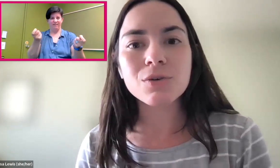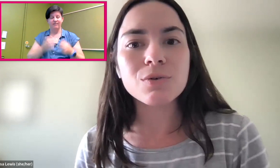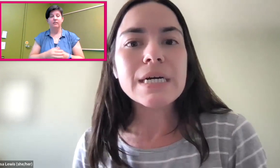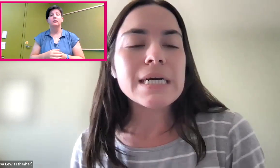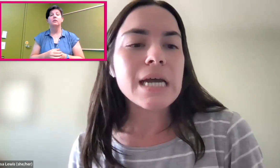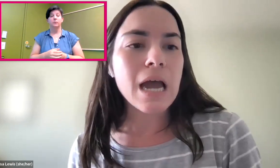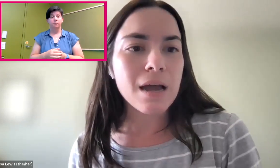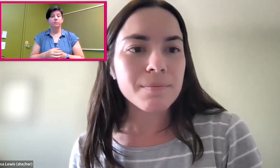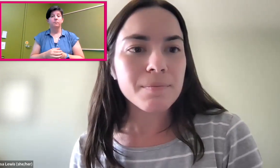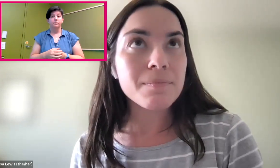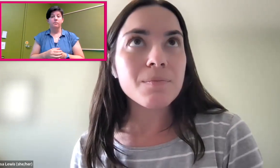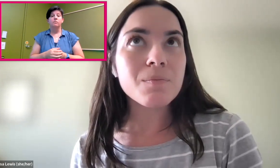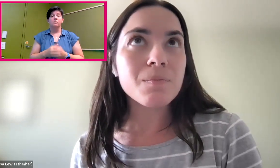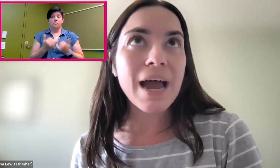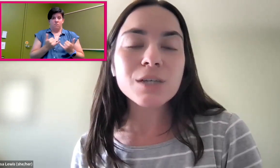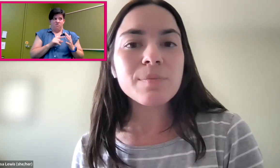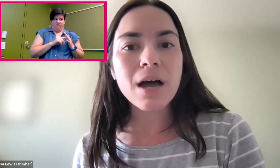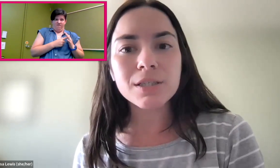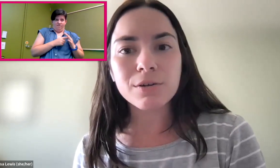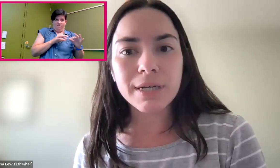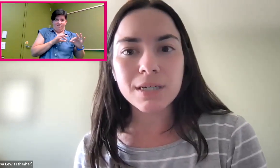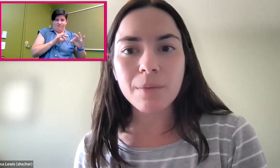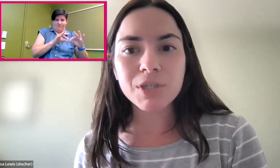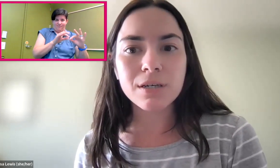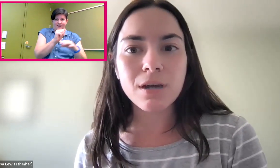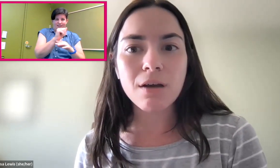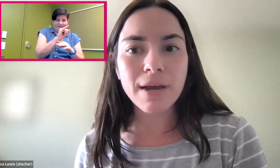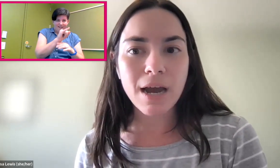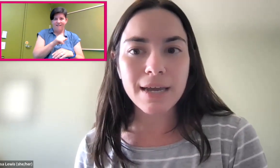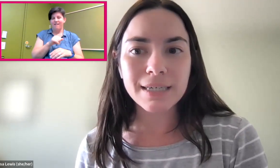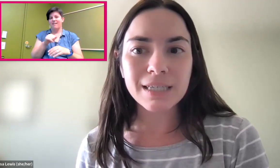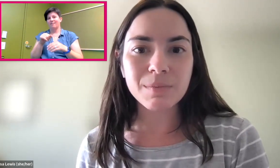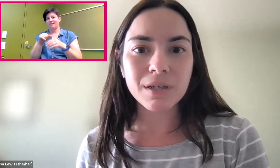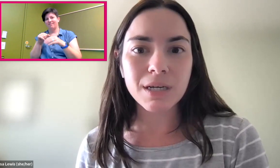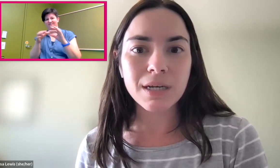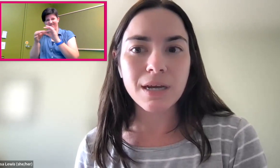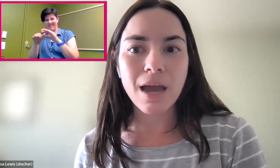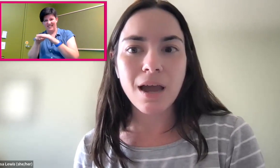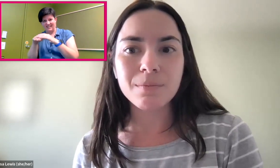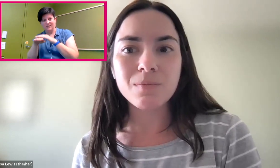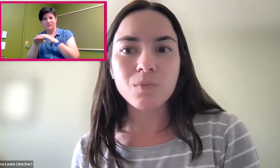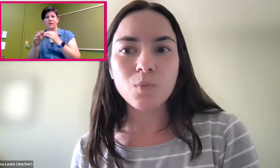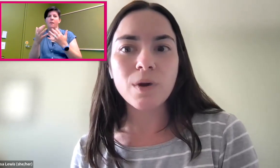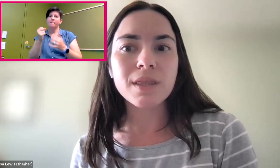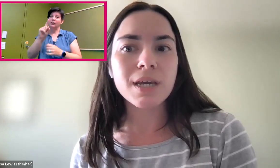So as we balance early adoption of AI and accessibility,